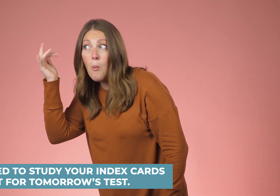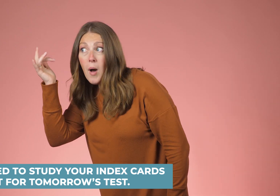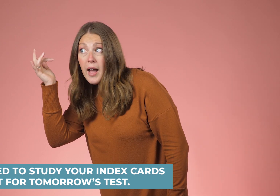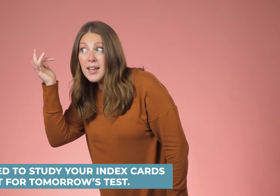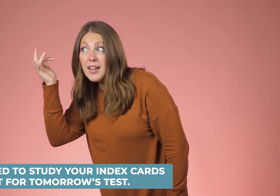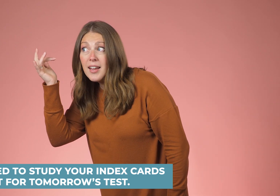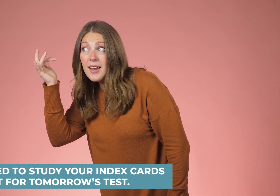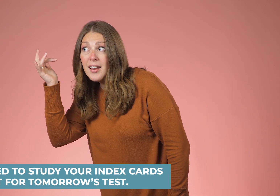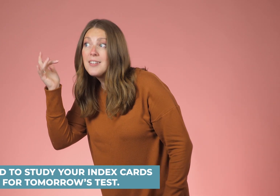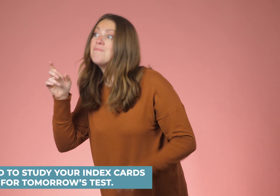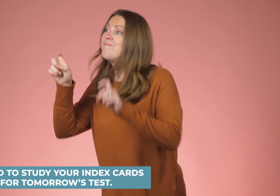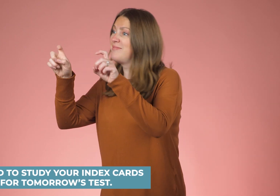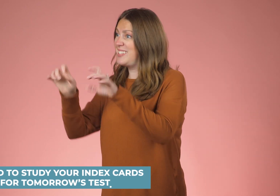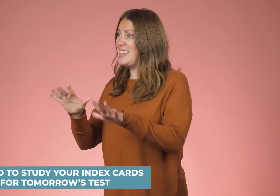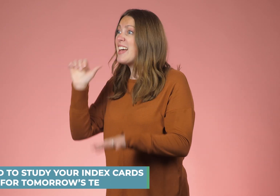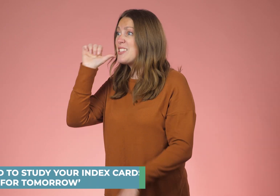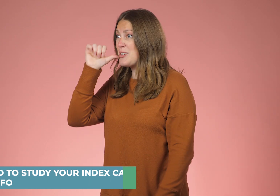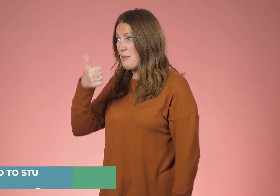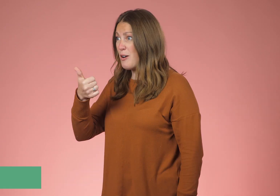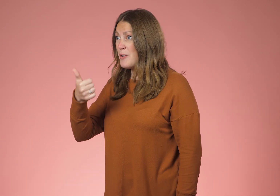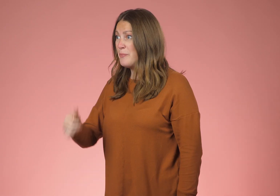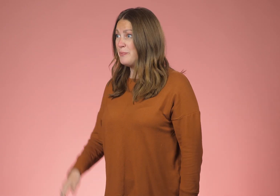Why test tomorrow?